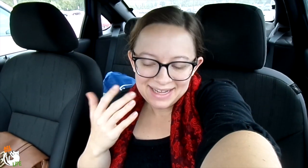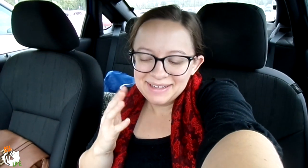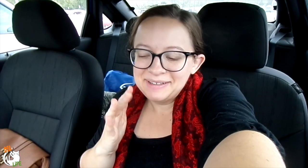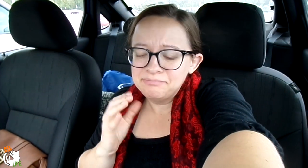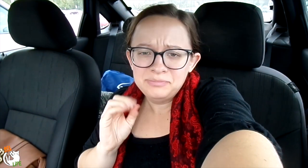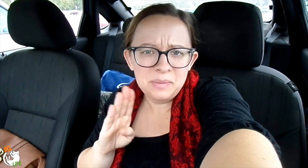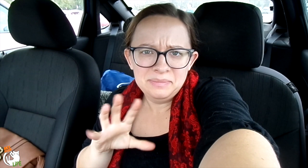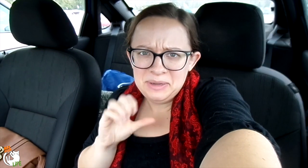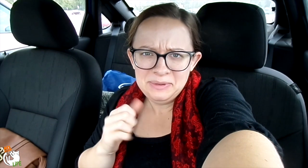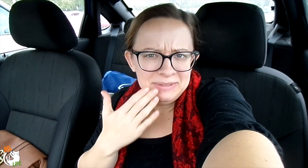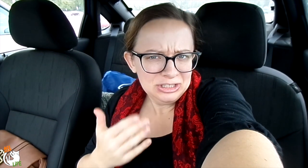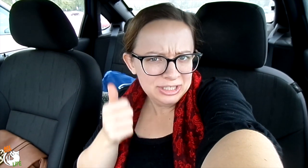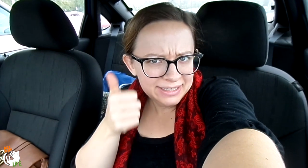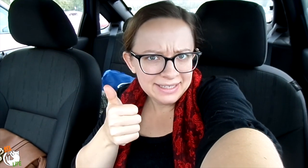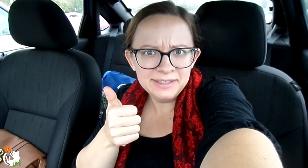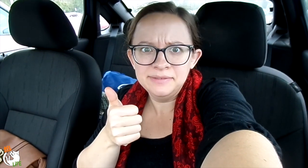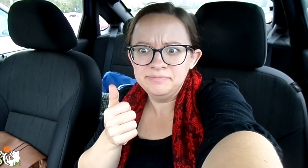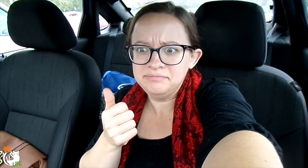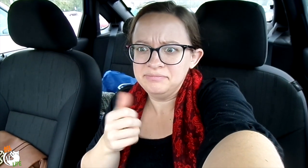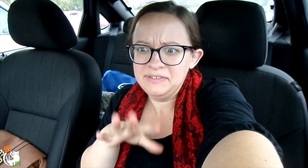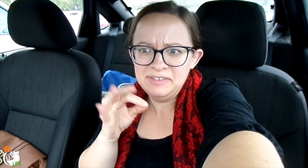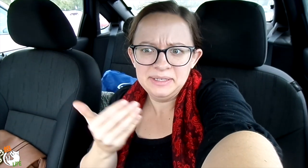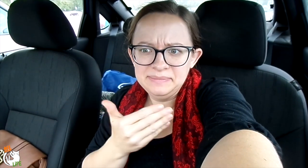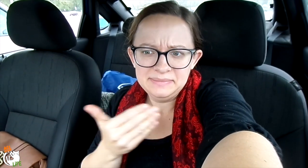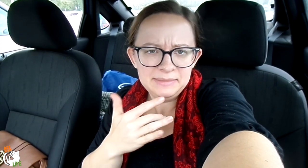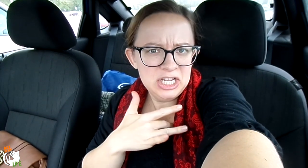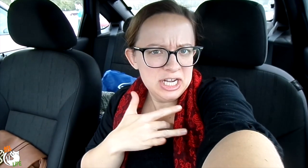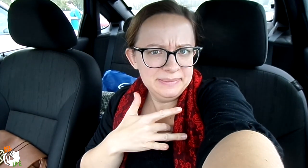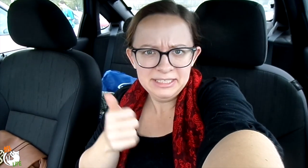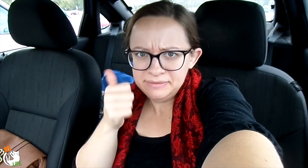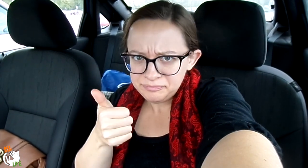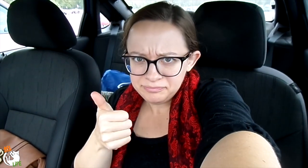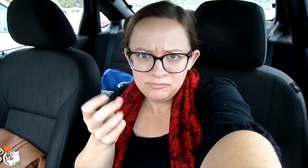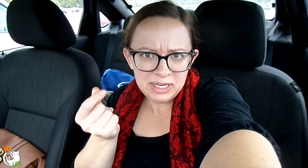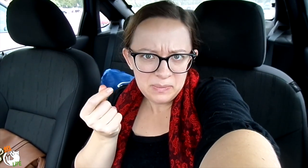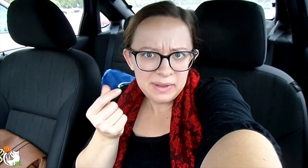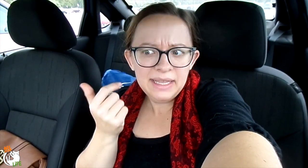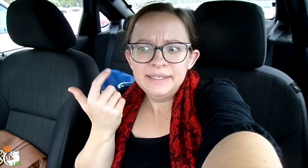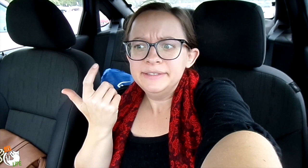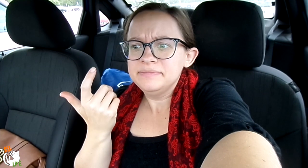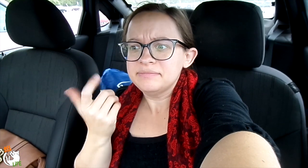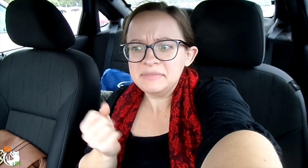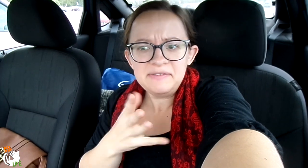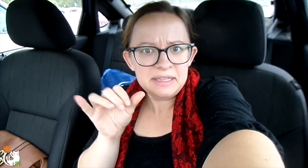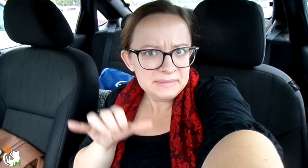So anyways, the OB appointment went really well. Found the baby's heartbeat right away.